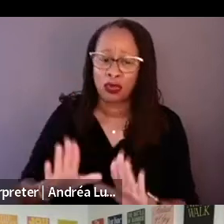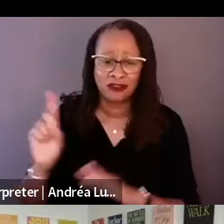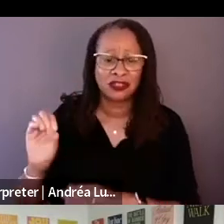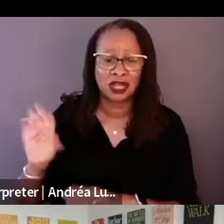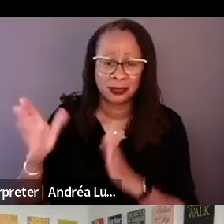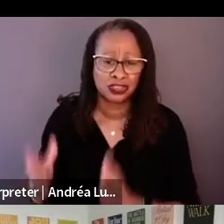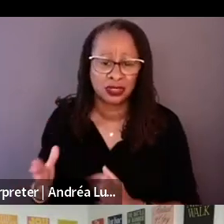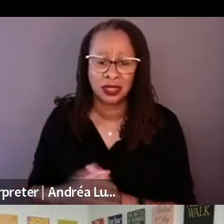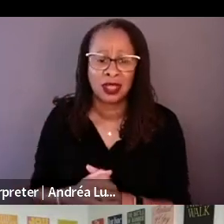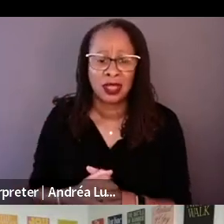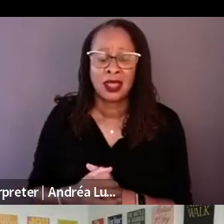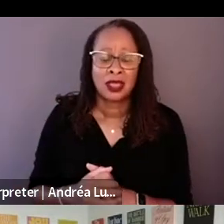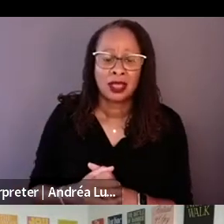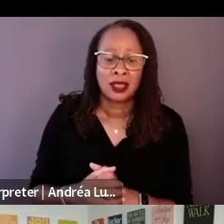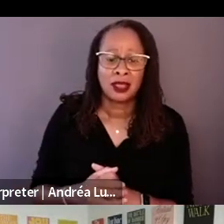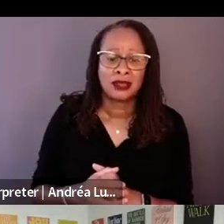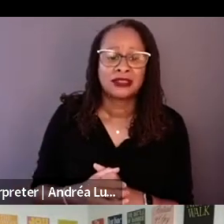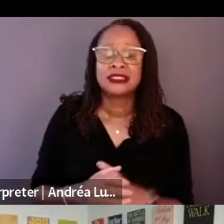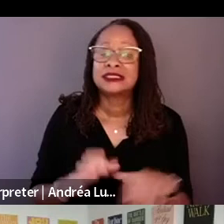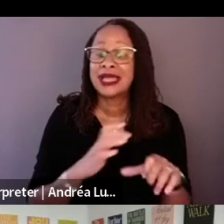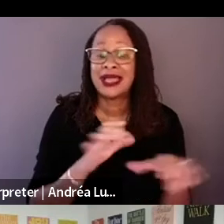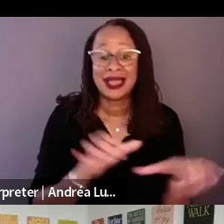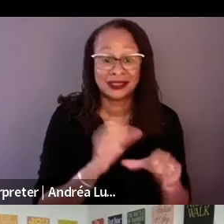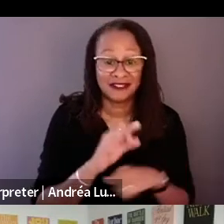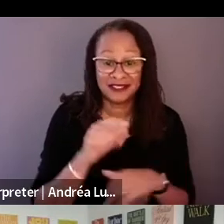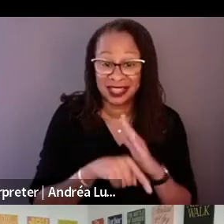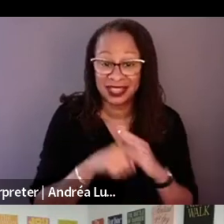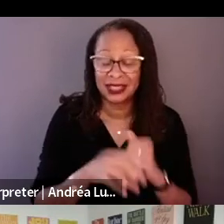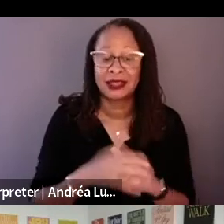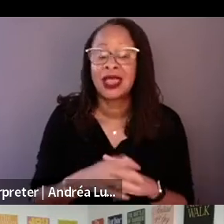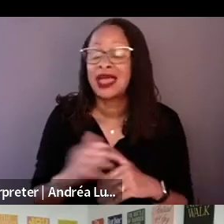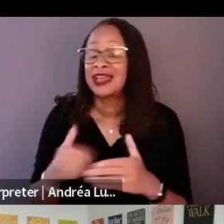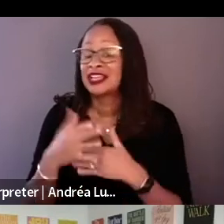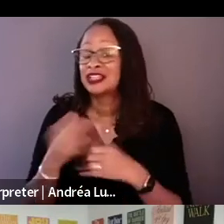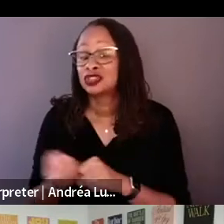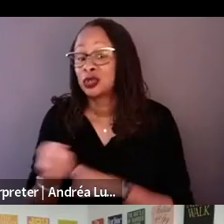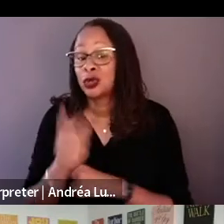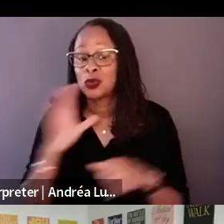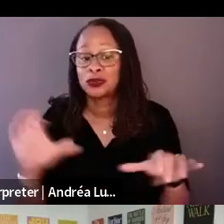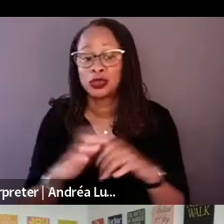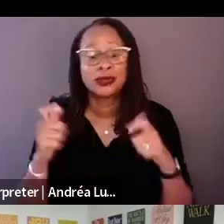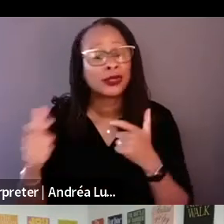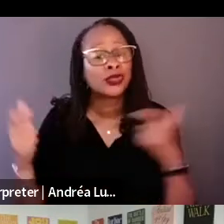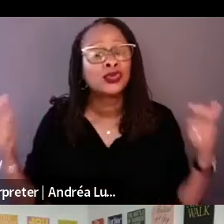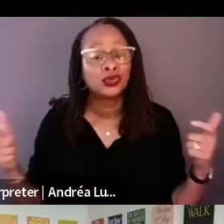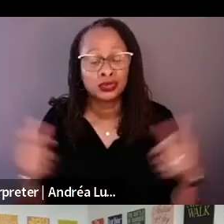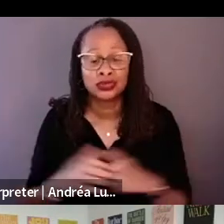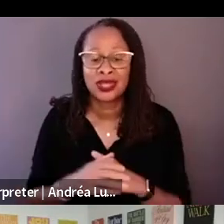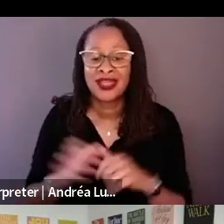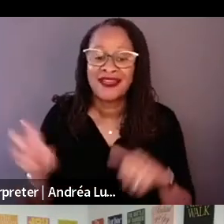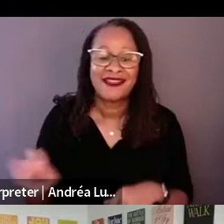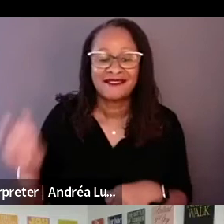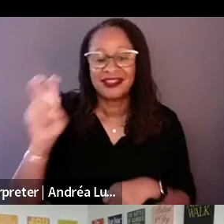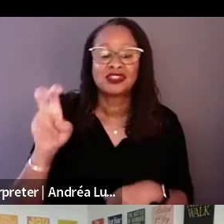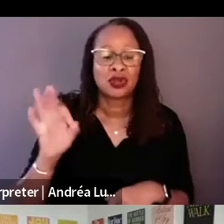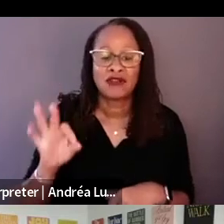tremendous adventure of making his first fiction film that I have read several drafts of, and it's